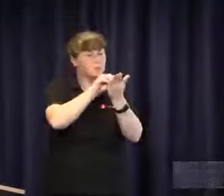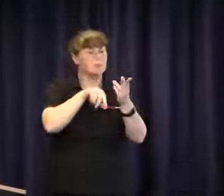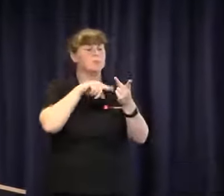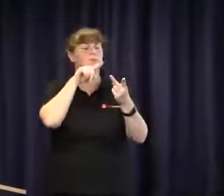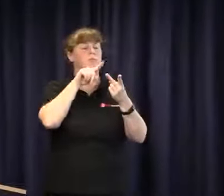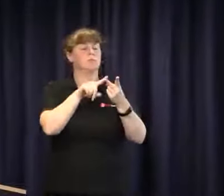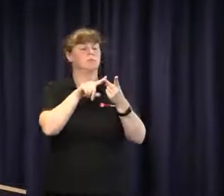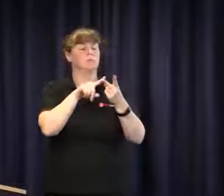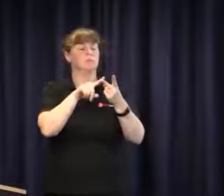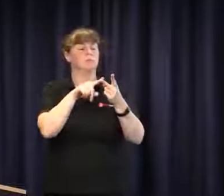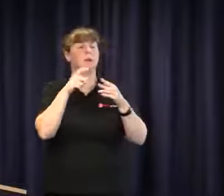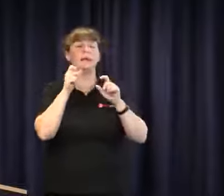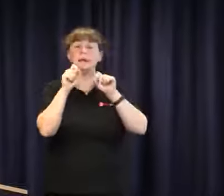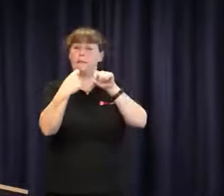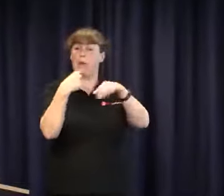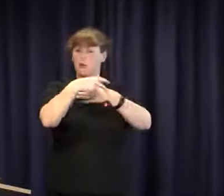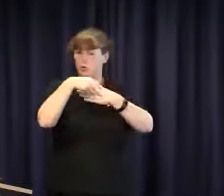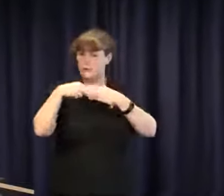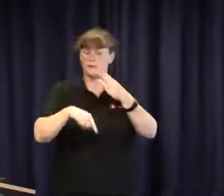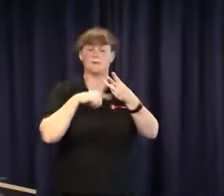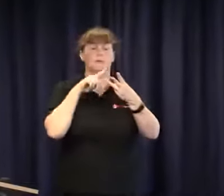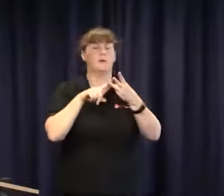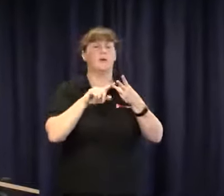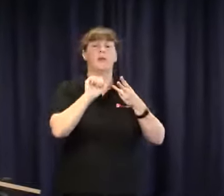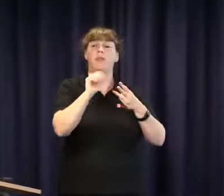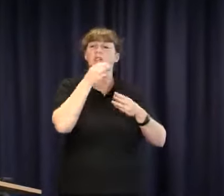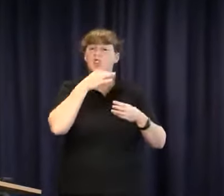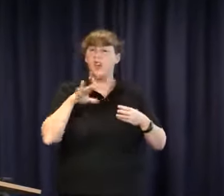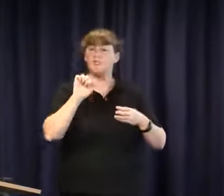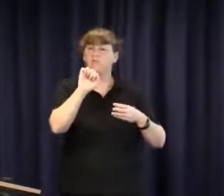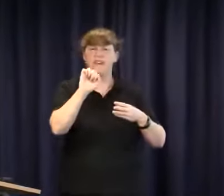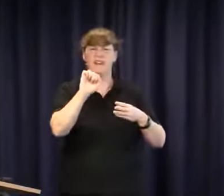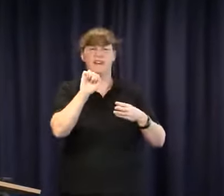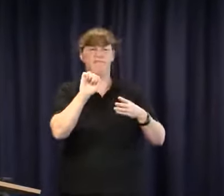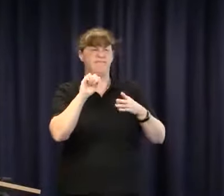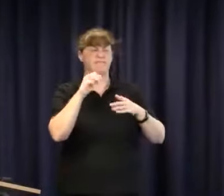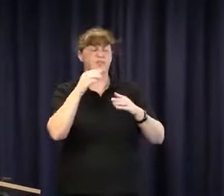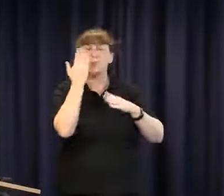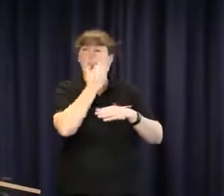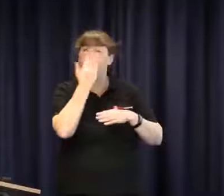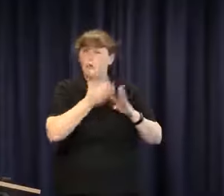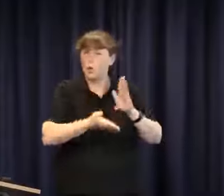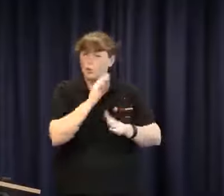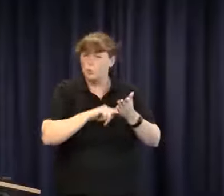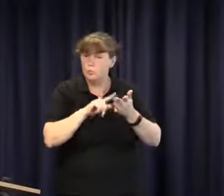to ask questions during the forum. Please state your name, the email address, your child's